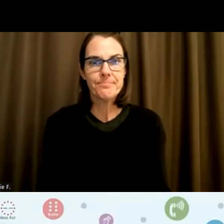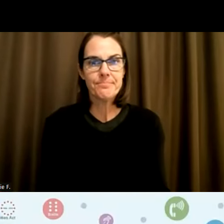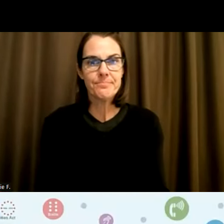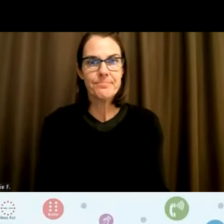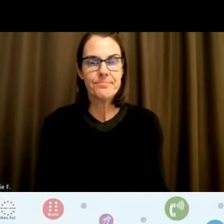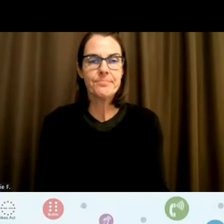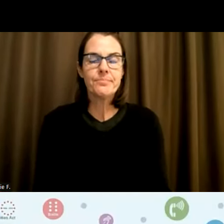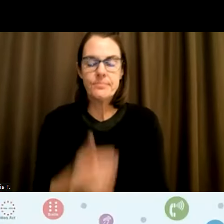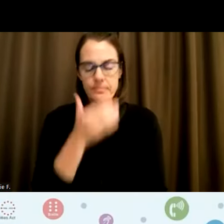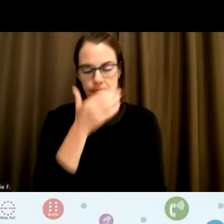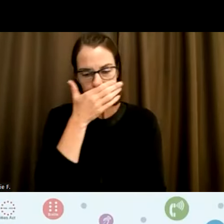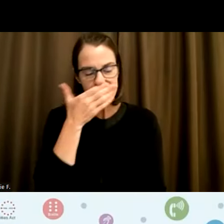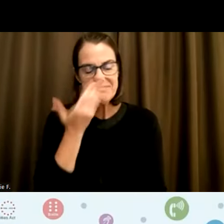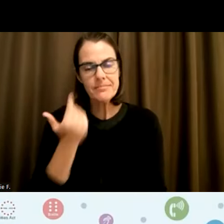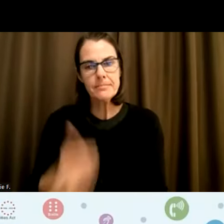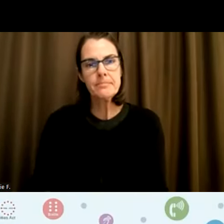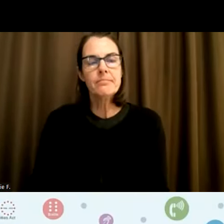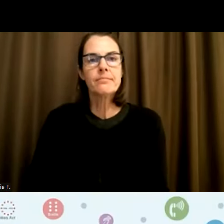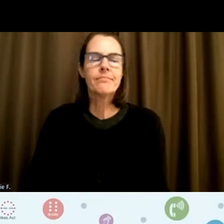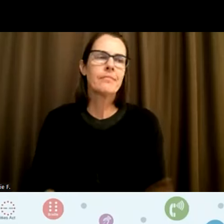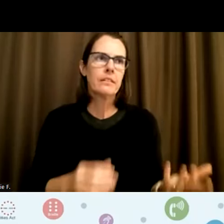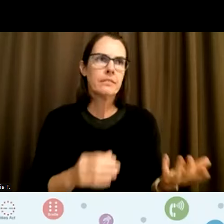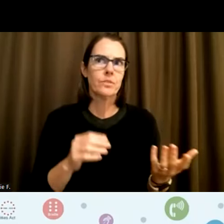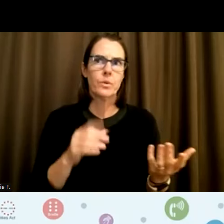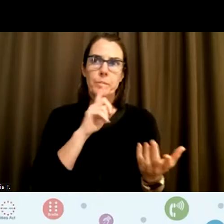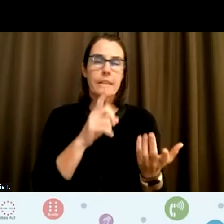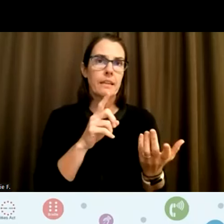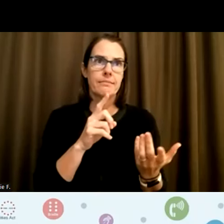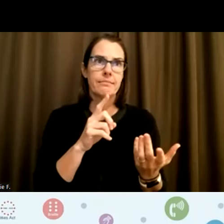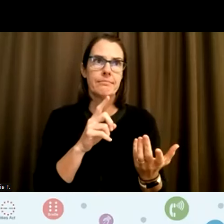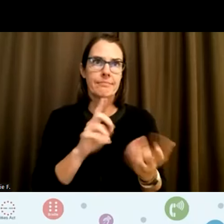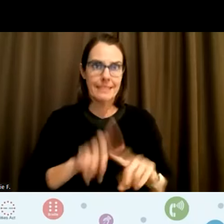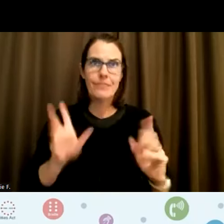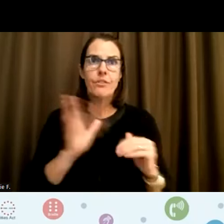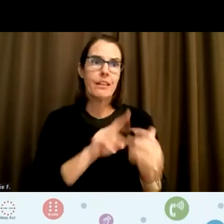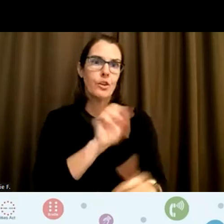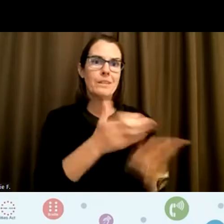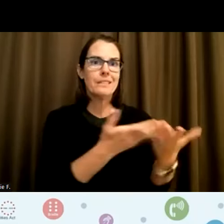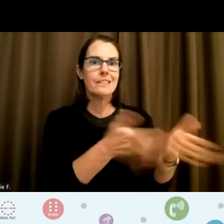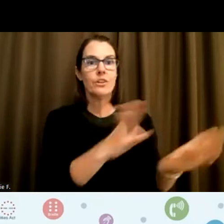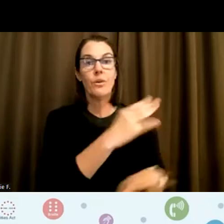and even within state government. And I know we're going to be talking about some of this later, but that is,